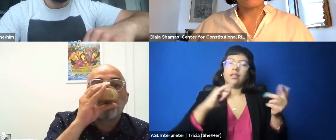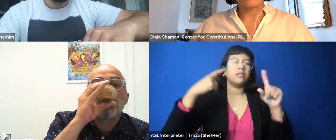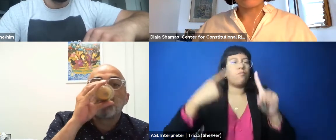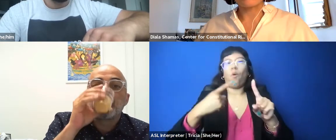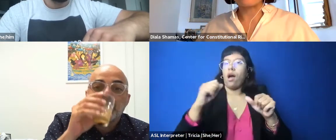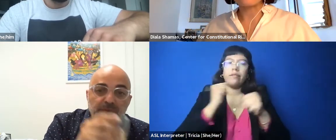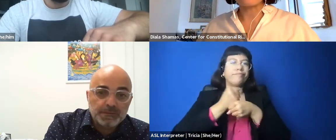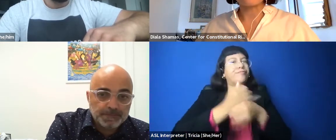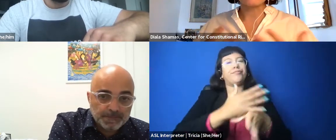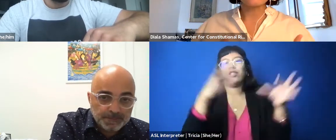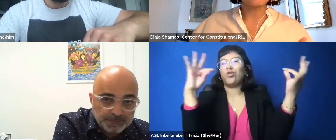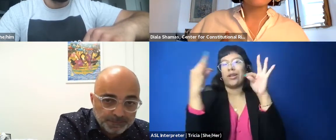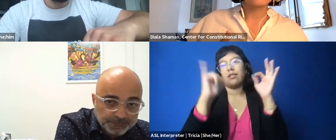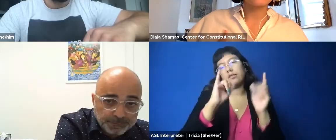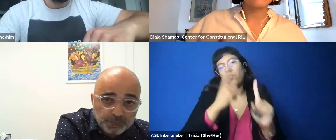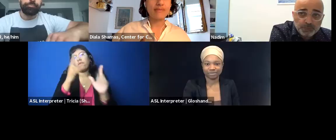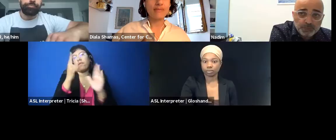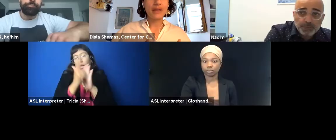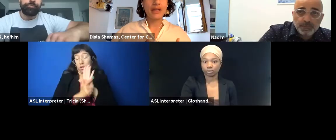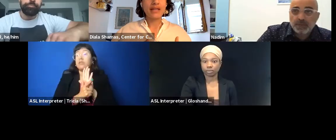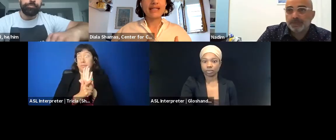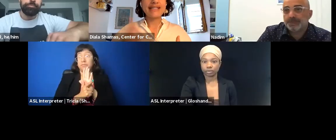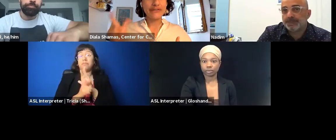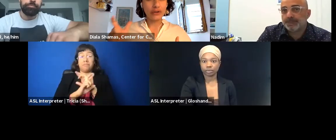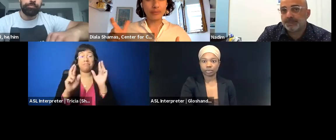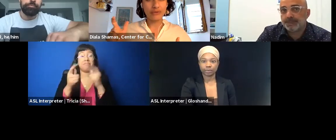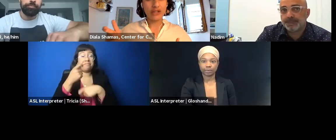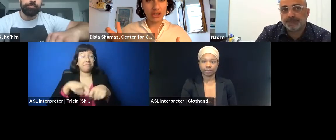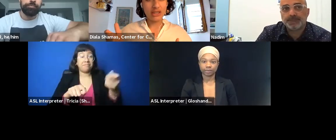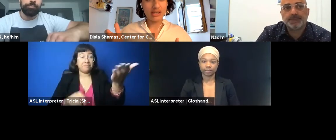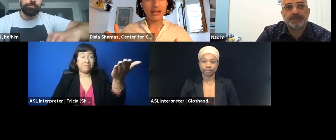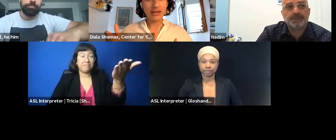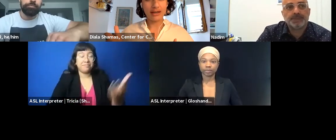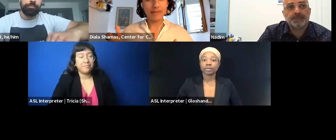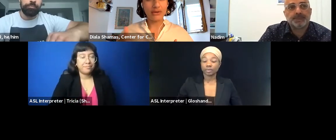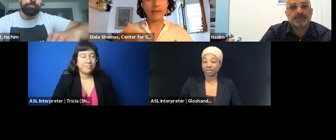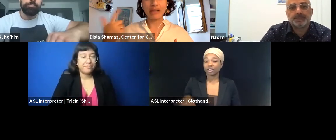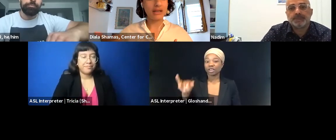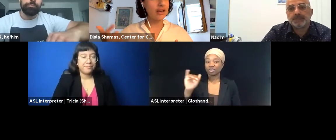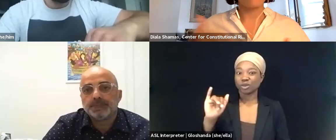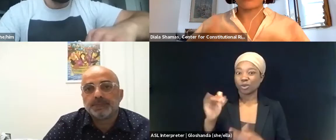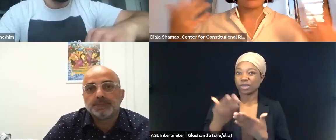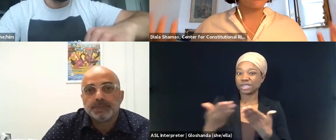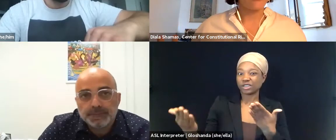and sort of the material support to terrorism civil provisions, so the ability of any kind of individual